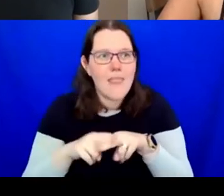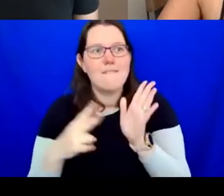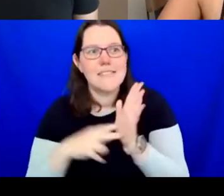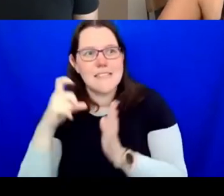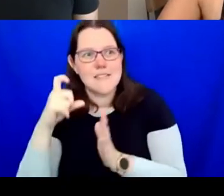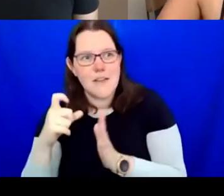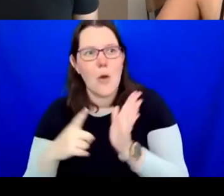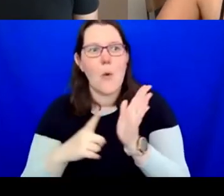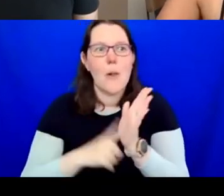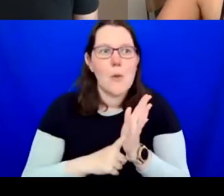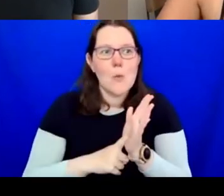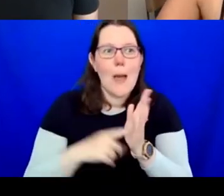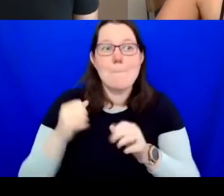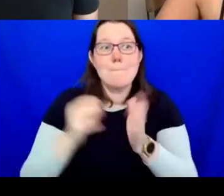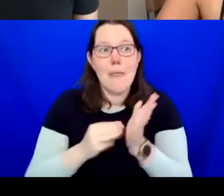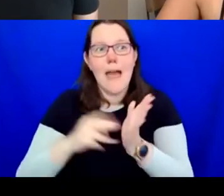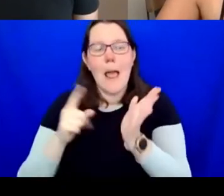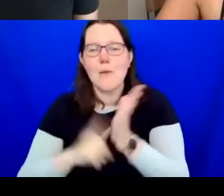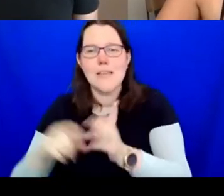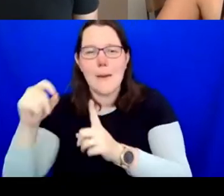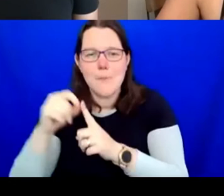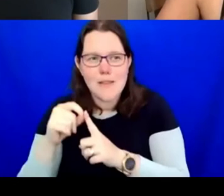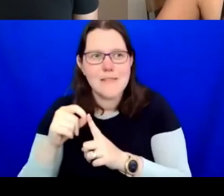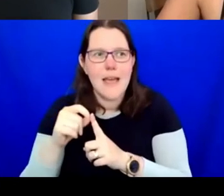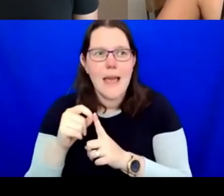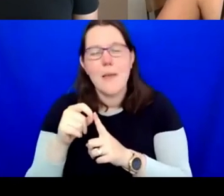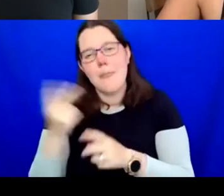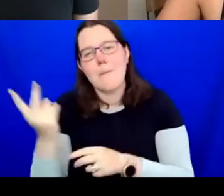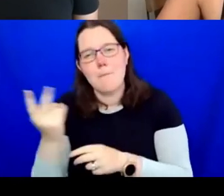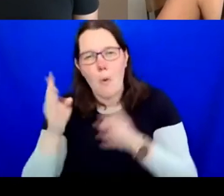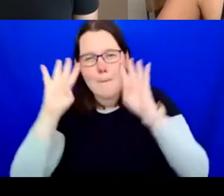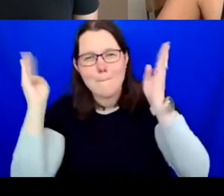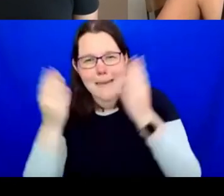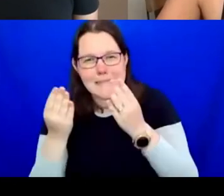heritage. I am a Chicana or Mexican American from La Frontera, or the Mexico Texas border.